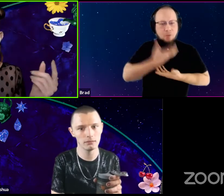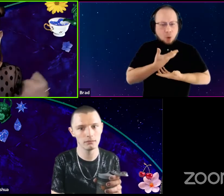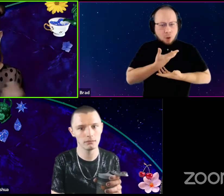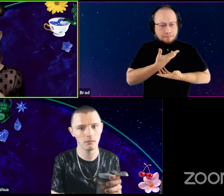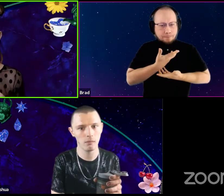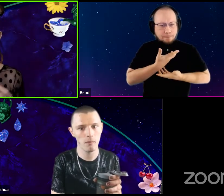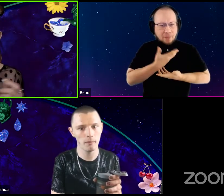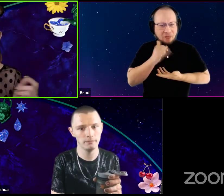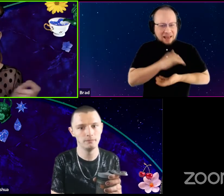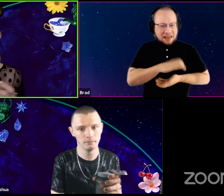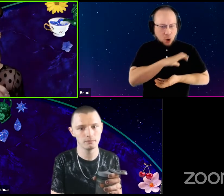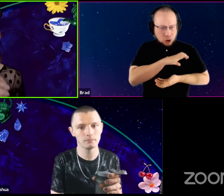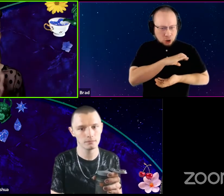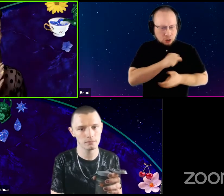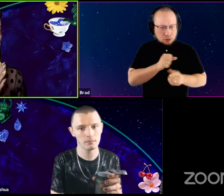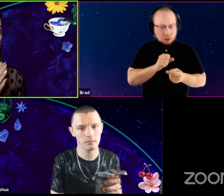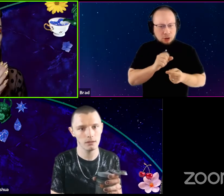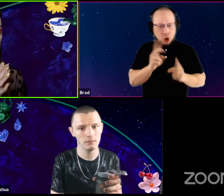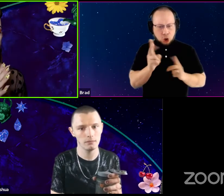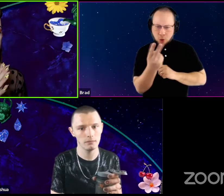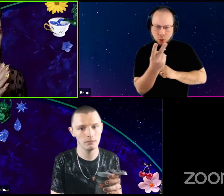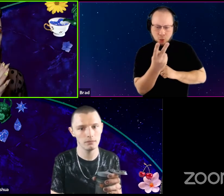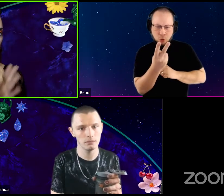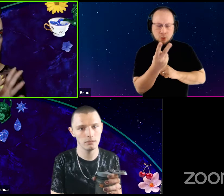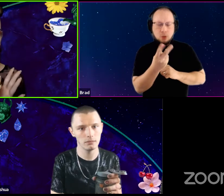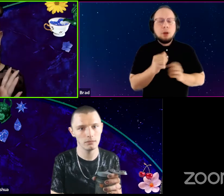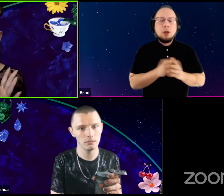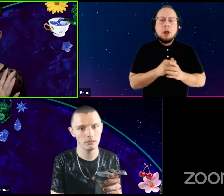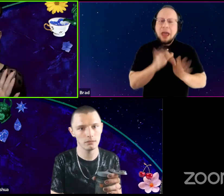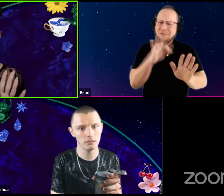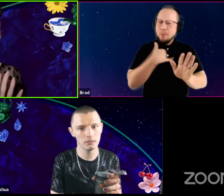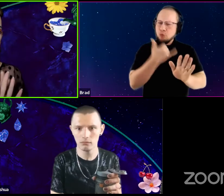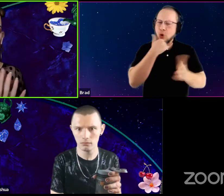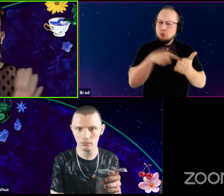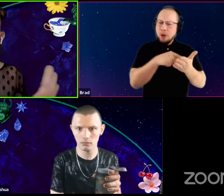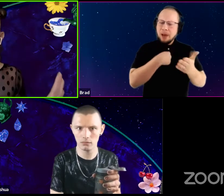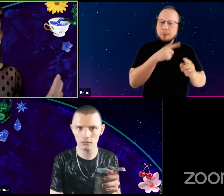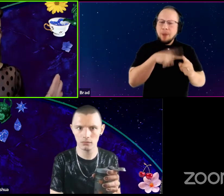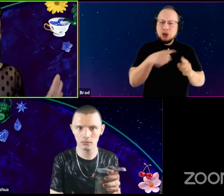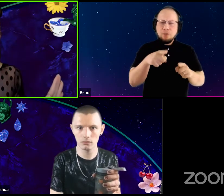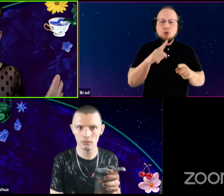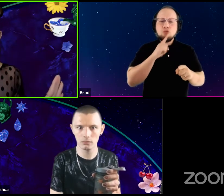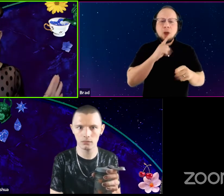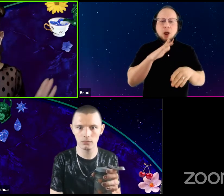that character duo and correct me if I'm wrong, but you've been on both ends of the spectrum of like,